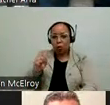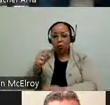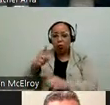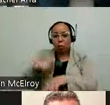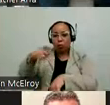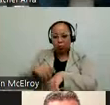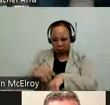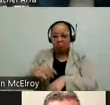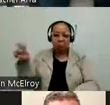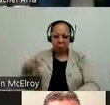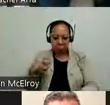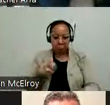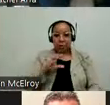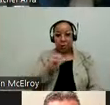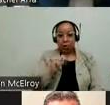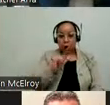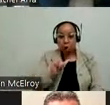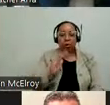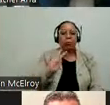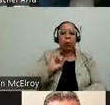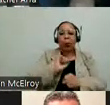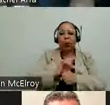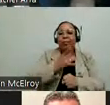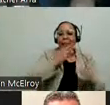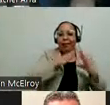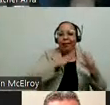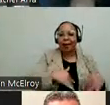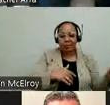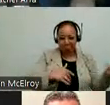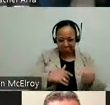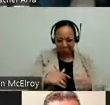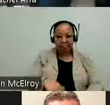long time. And Carly came to us from Lighthouse. And Joanna came to us